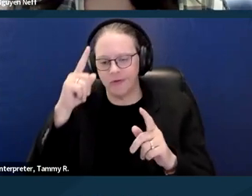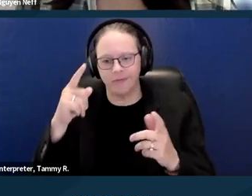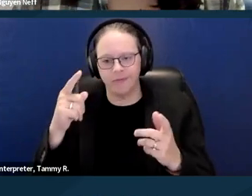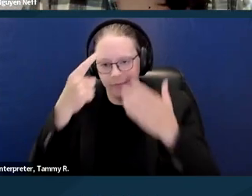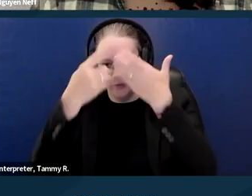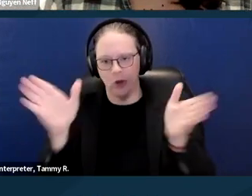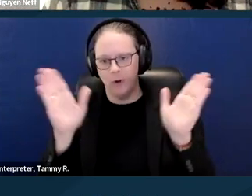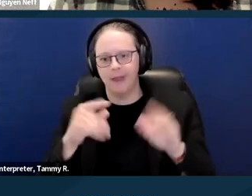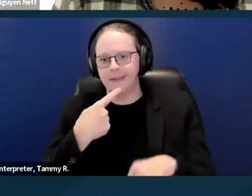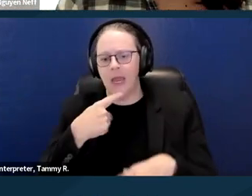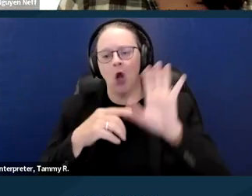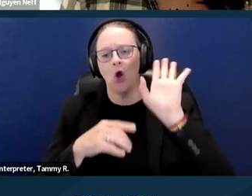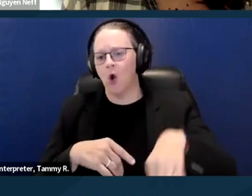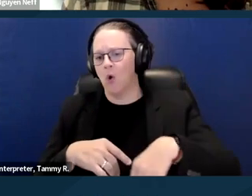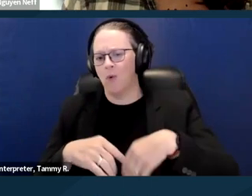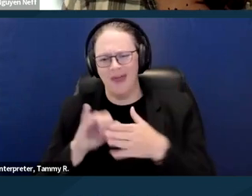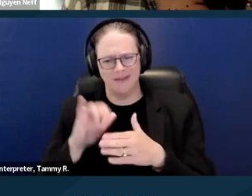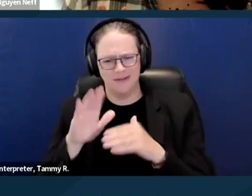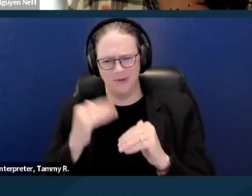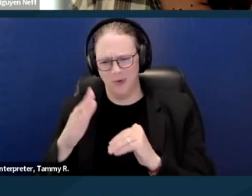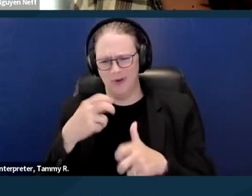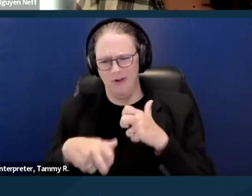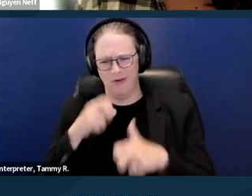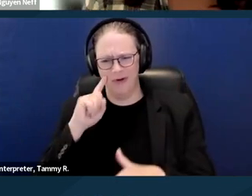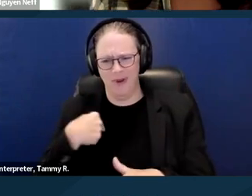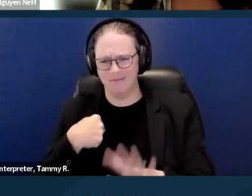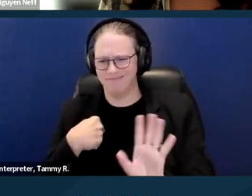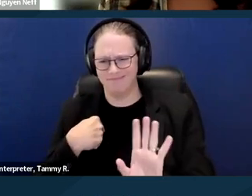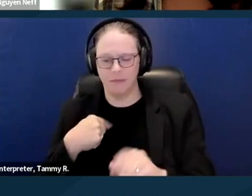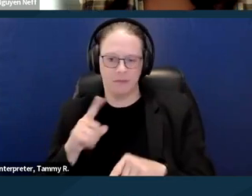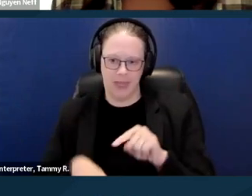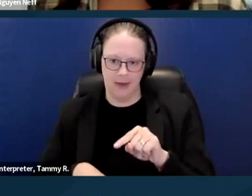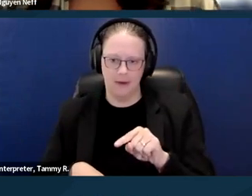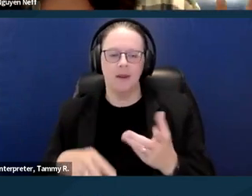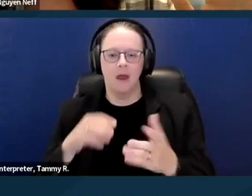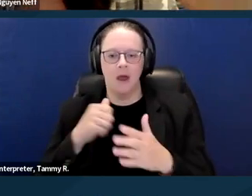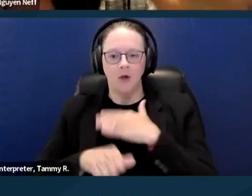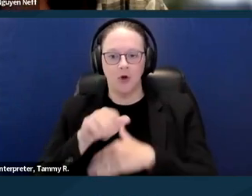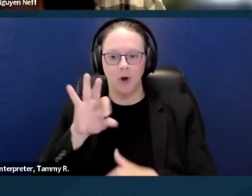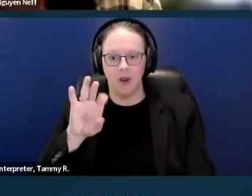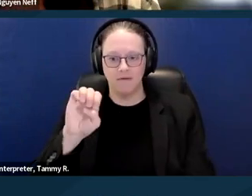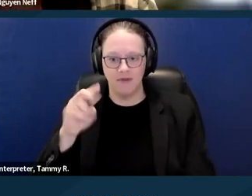So what the state regulations say under FEHA is there's these factors right here